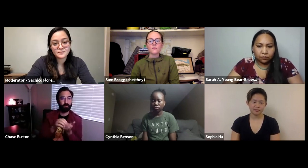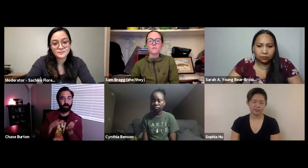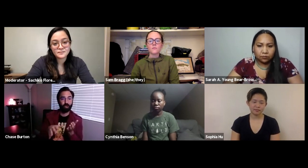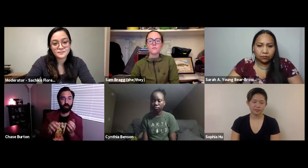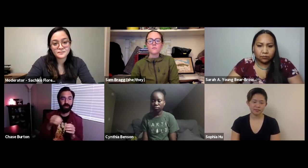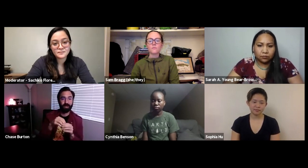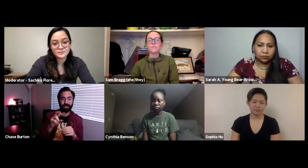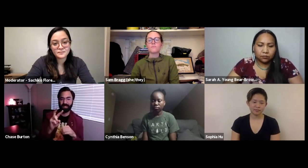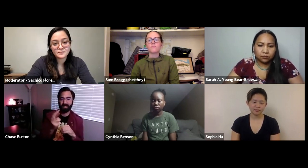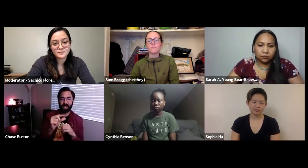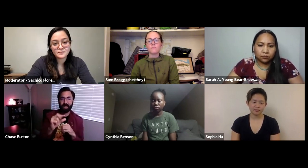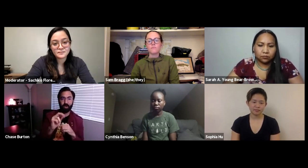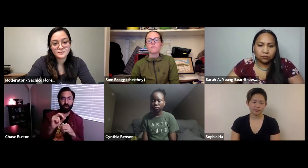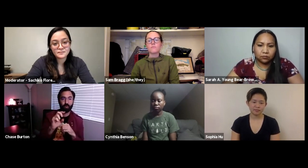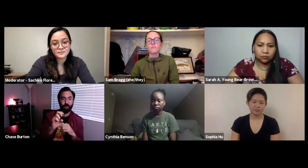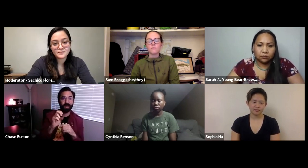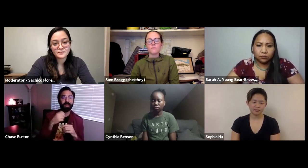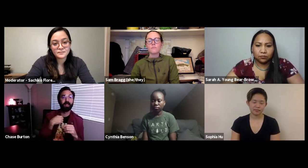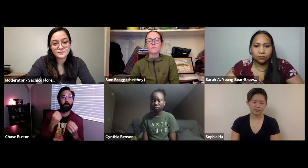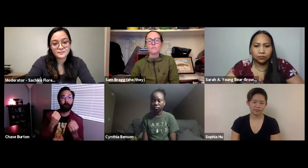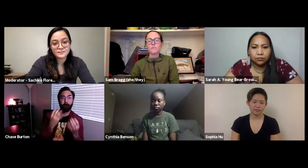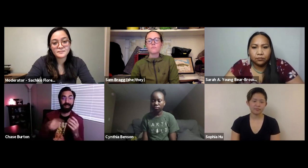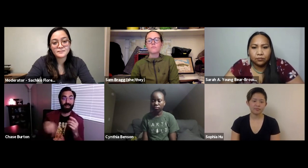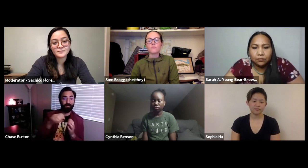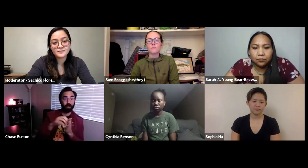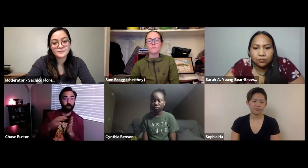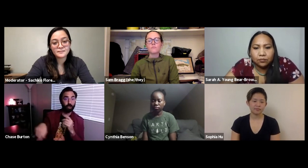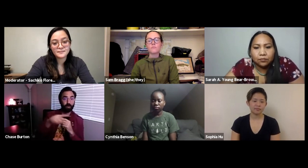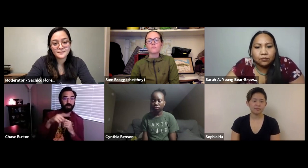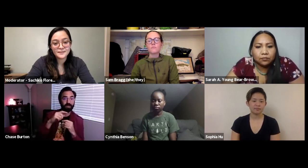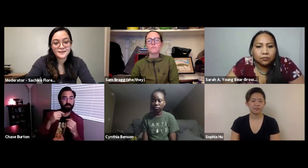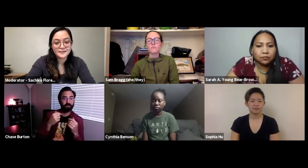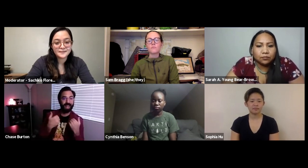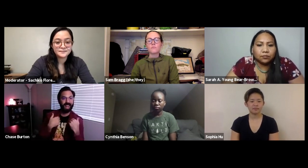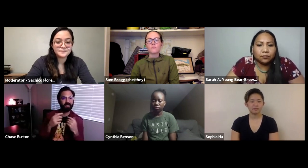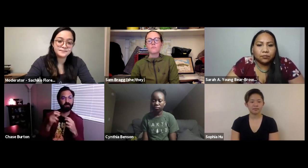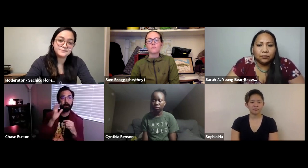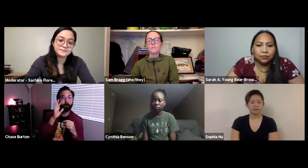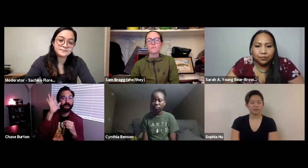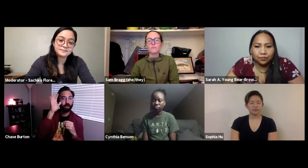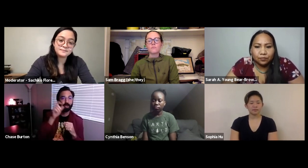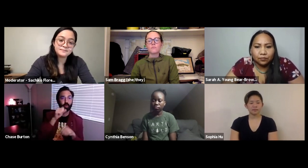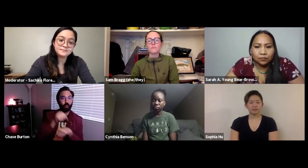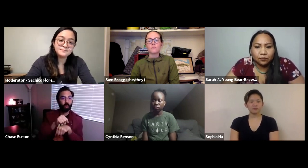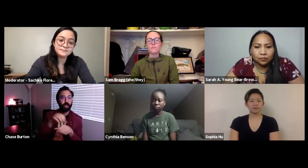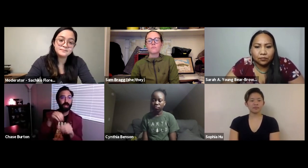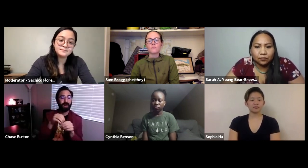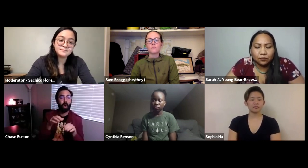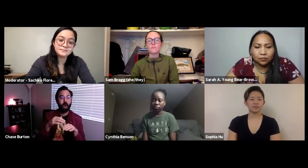because you know I was a mainstream student. In second grade many of the students had parents